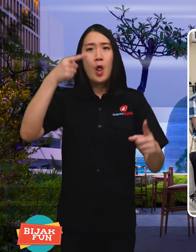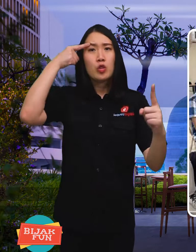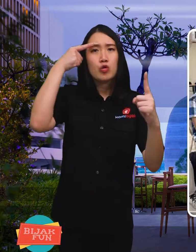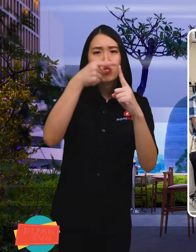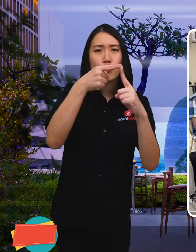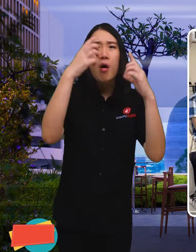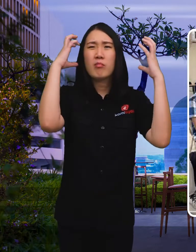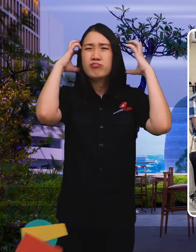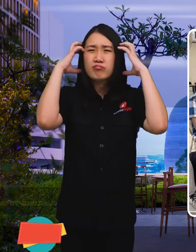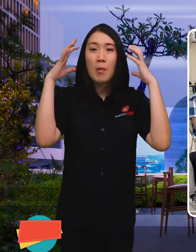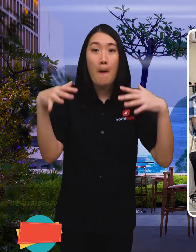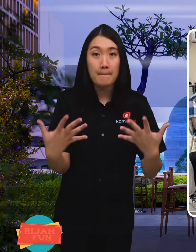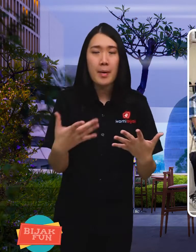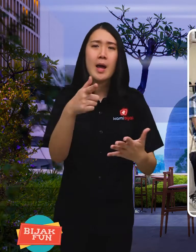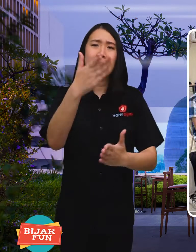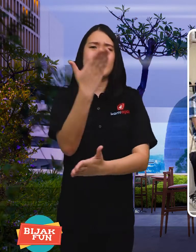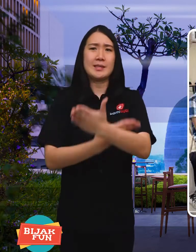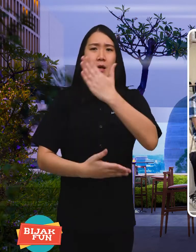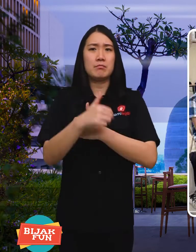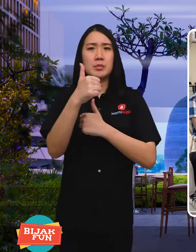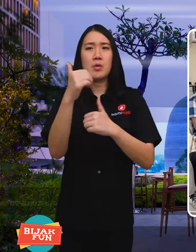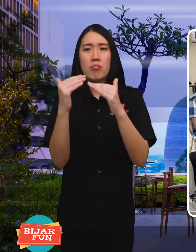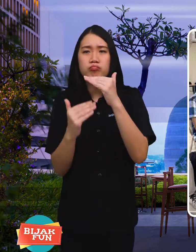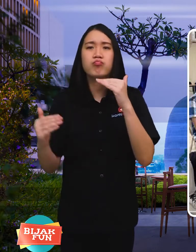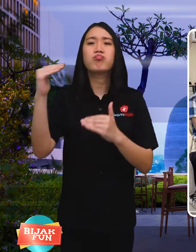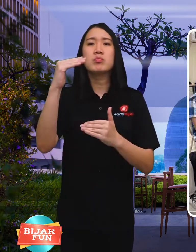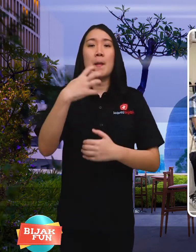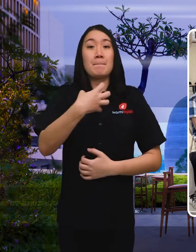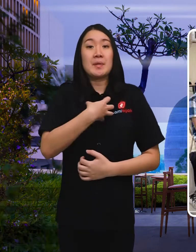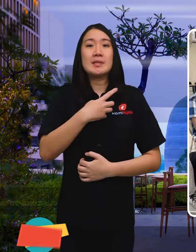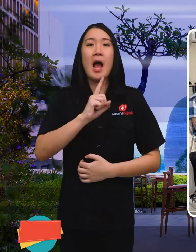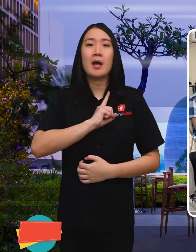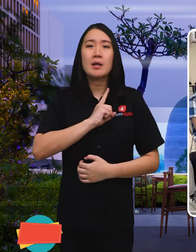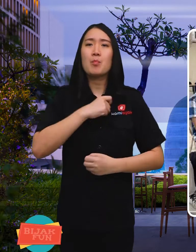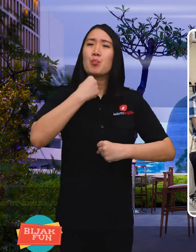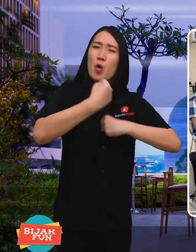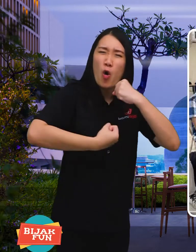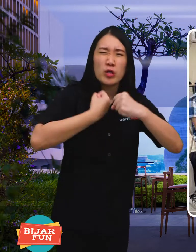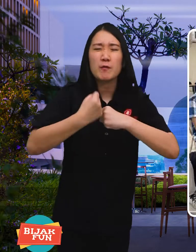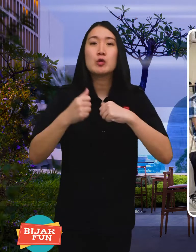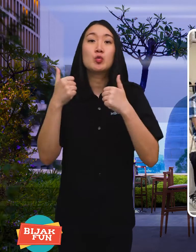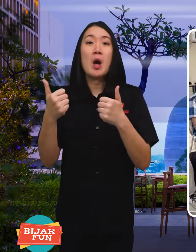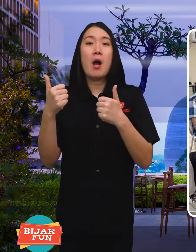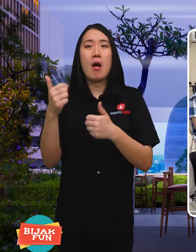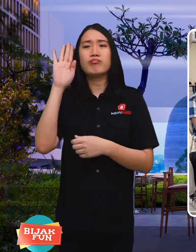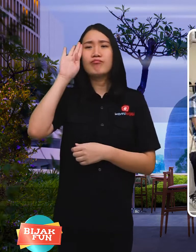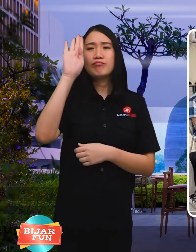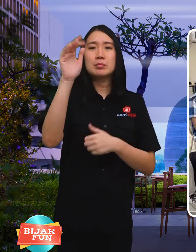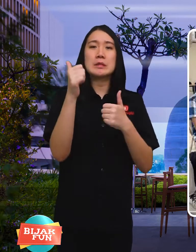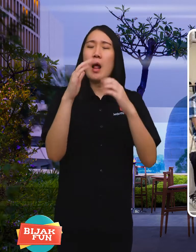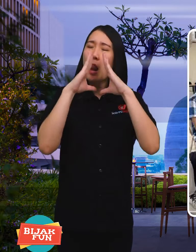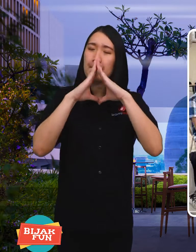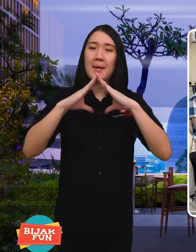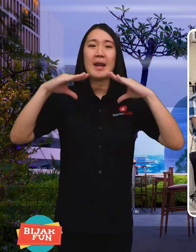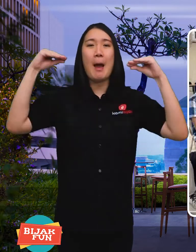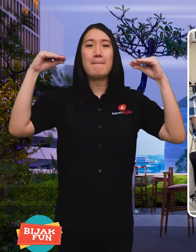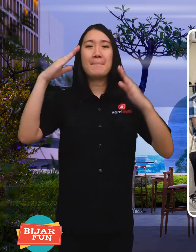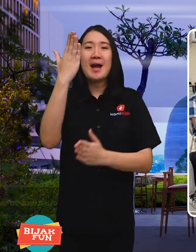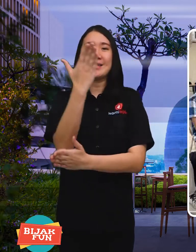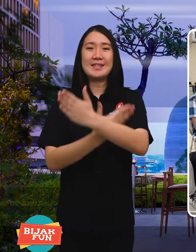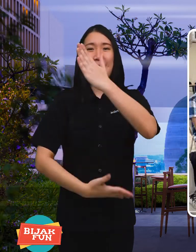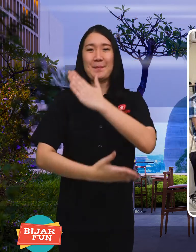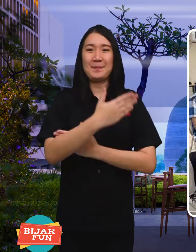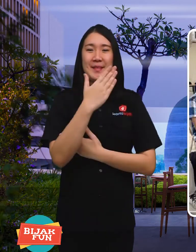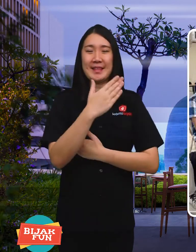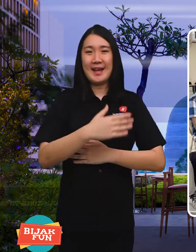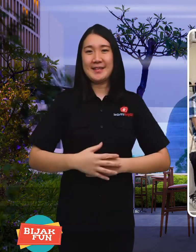The purpose of this disability podcast is to improve confident and productive to be more disability friendly.